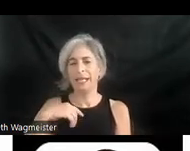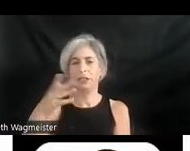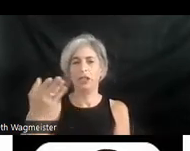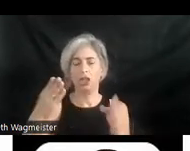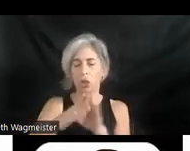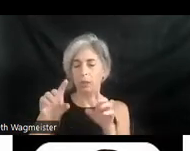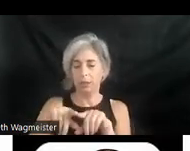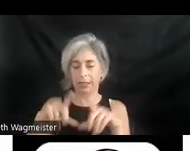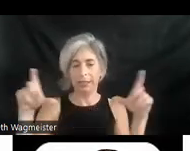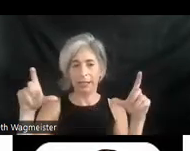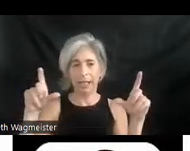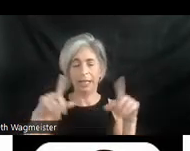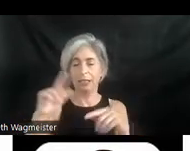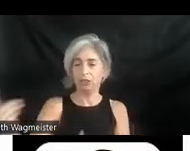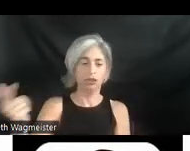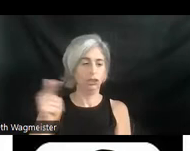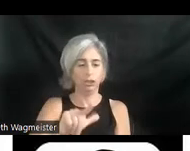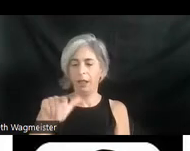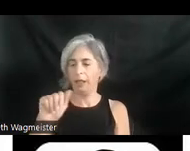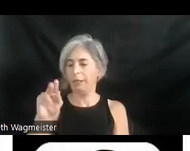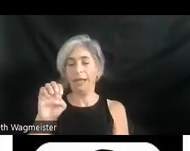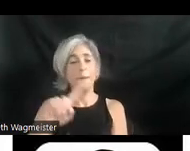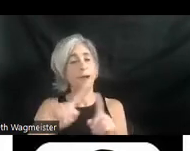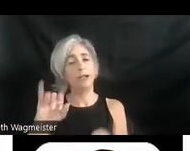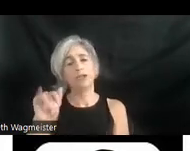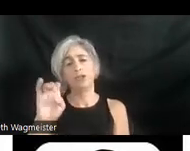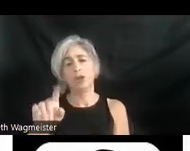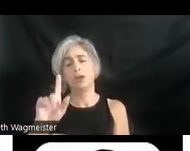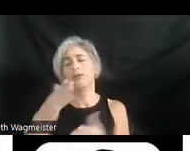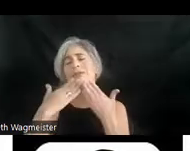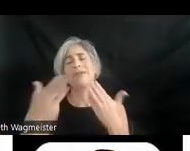slide. I'm going to turn this over to Laine. But, Joel, we can't thank you enough. The